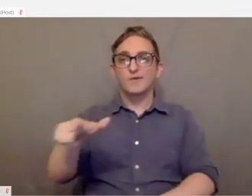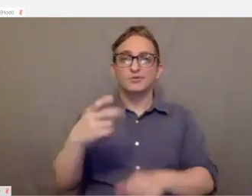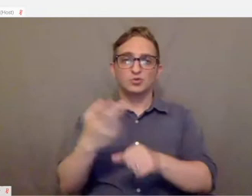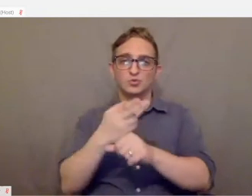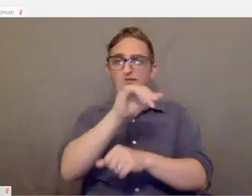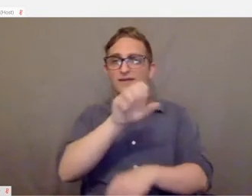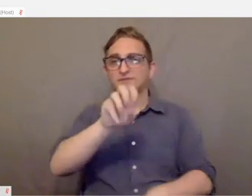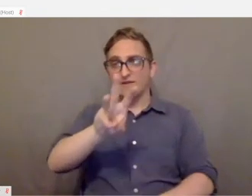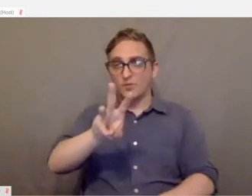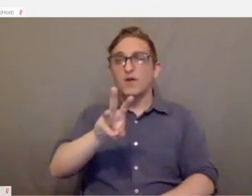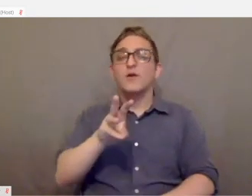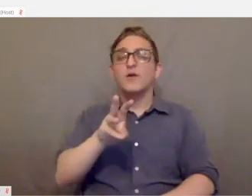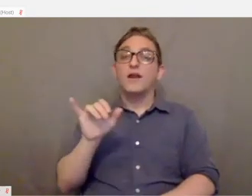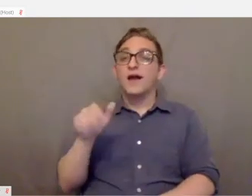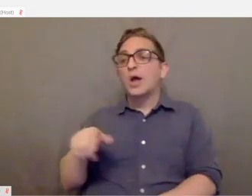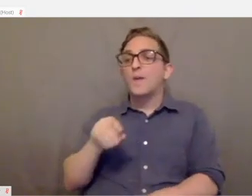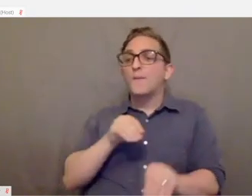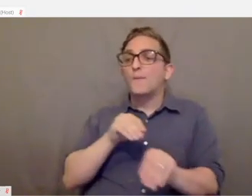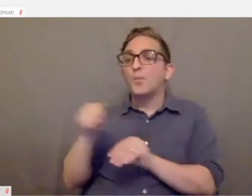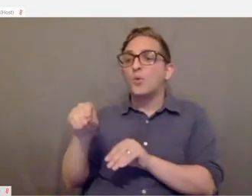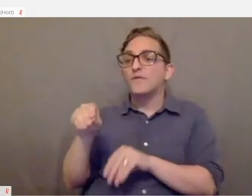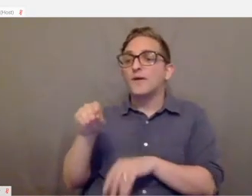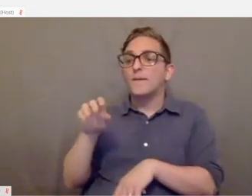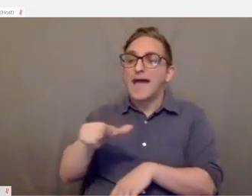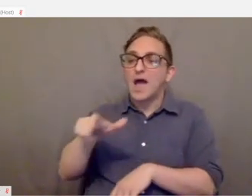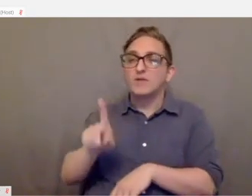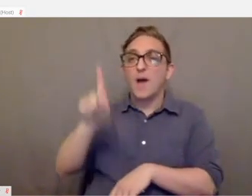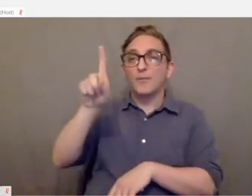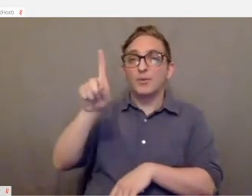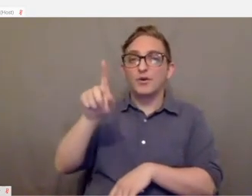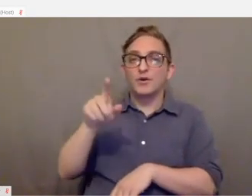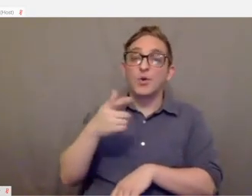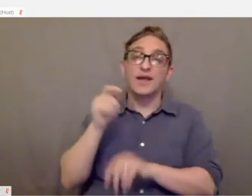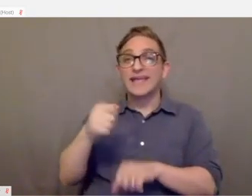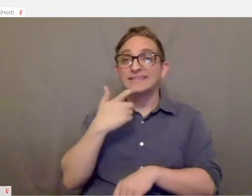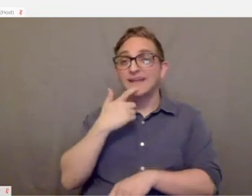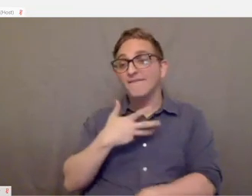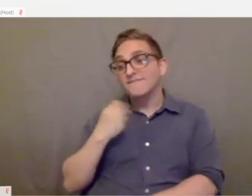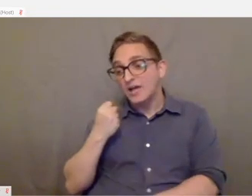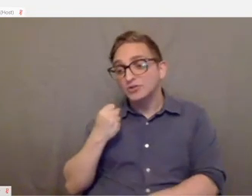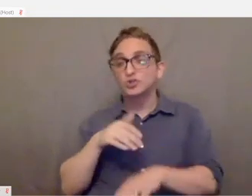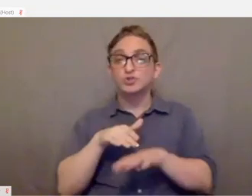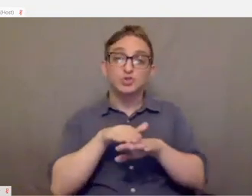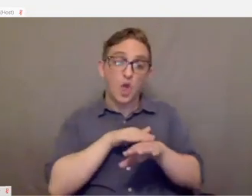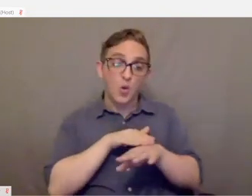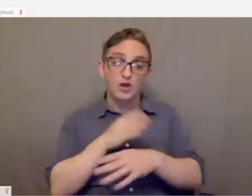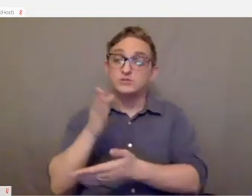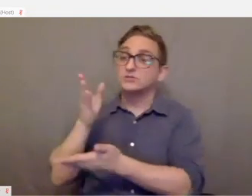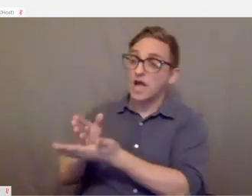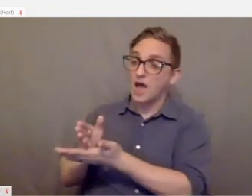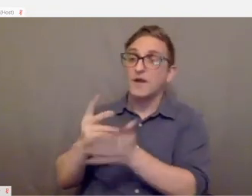You can say "move mouse upwards,," you can say fast, slow, right, double click, all of